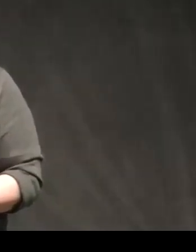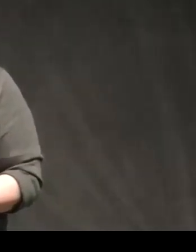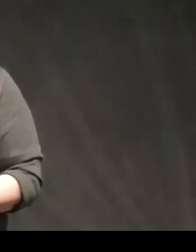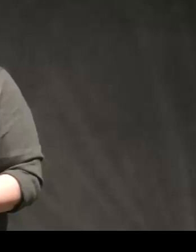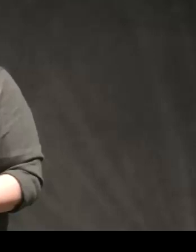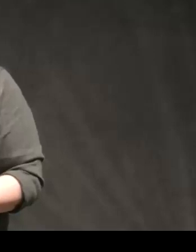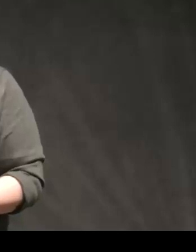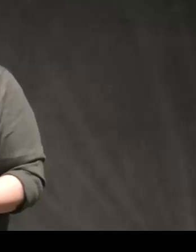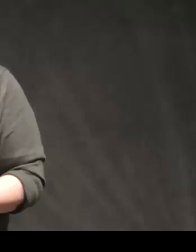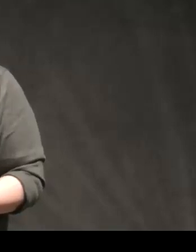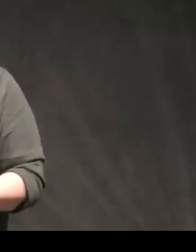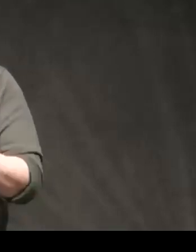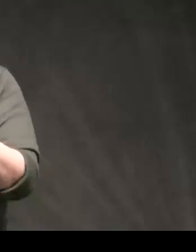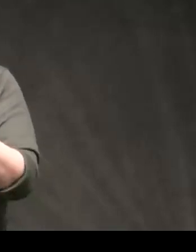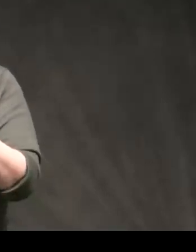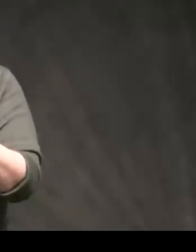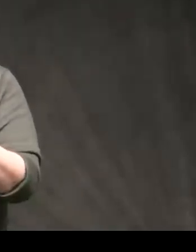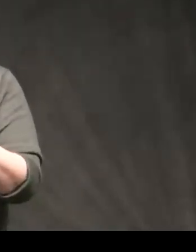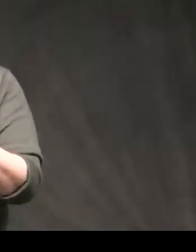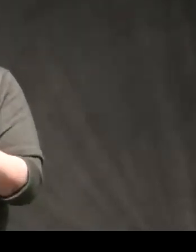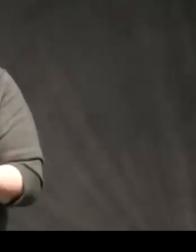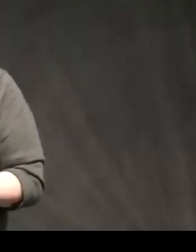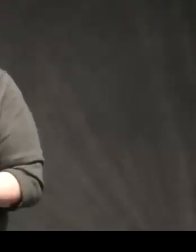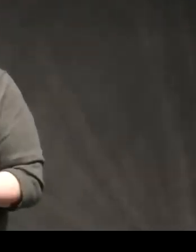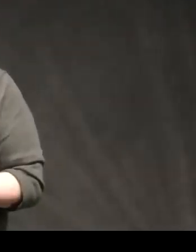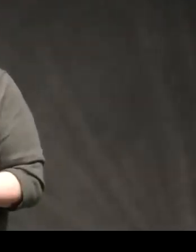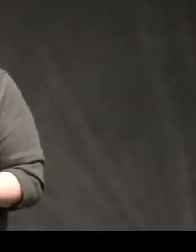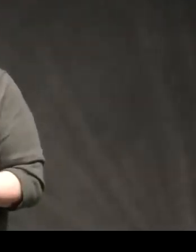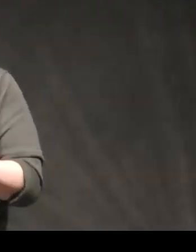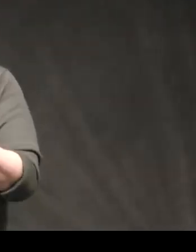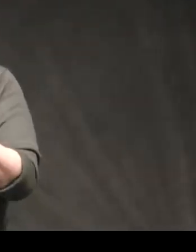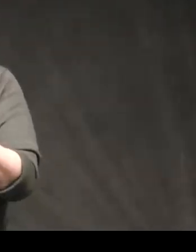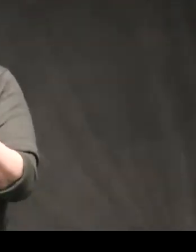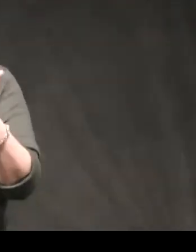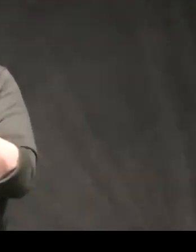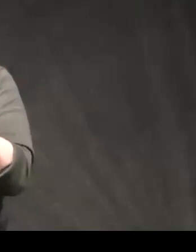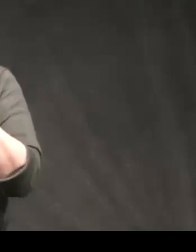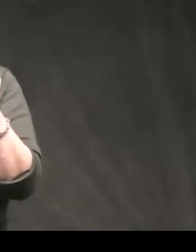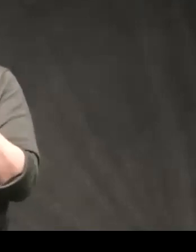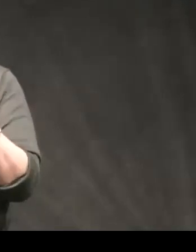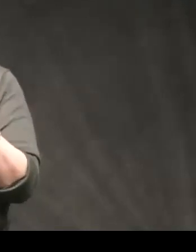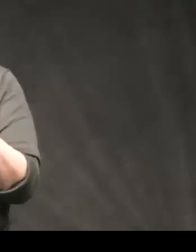um the first one was well the first part was about getting a copy of your slides but let